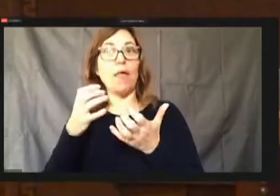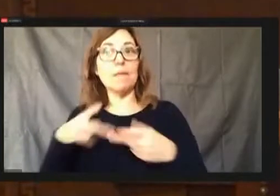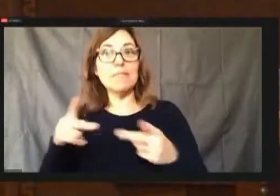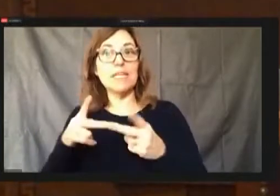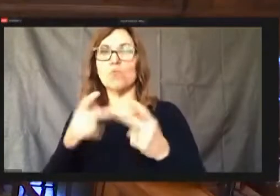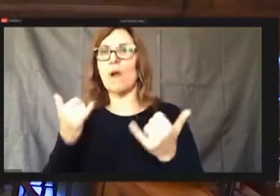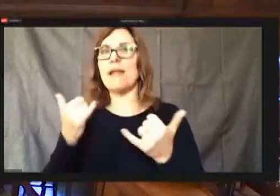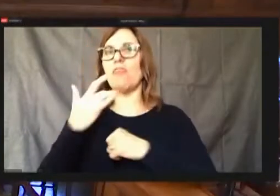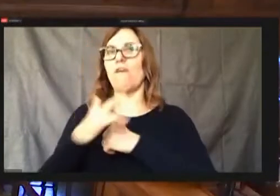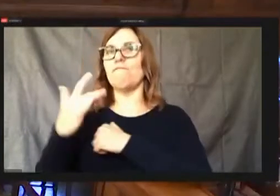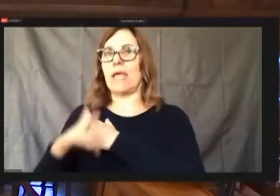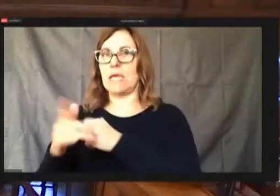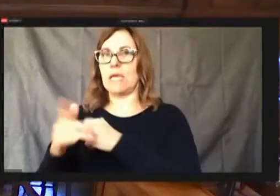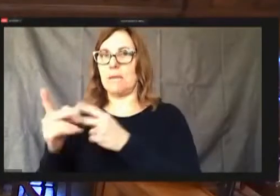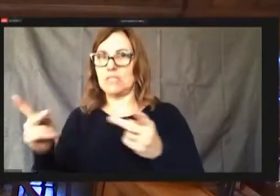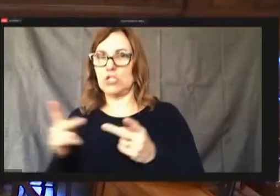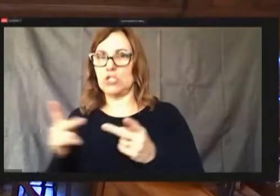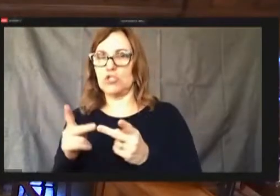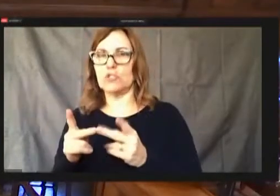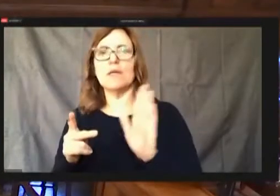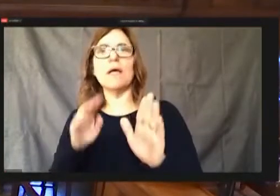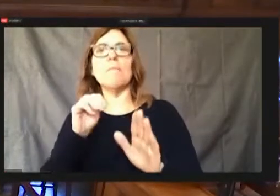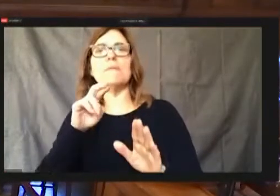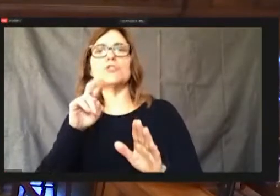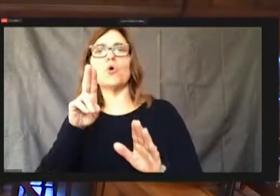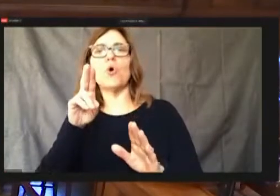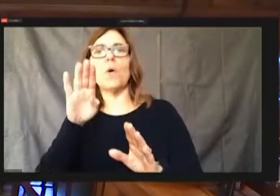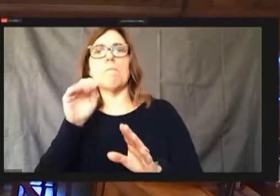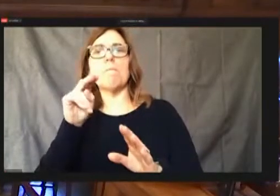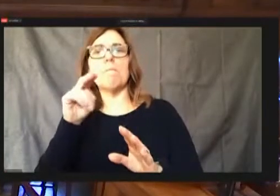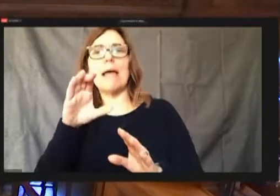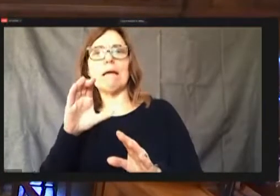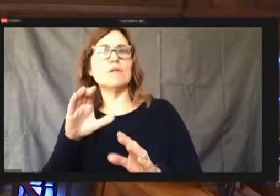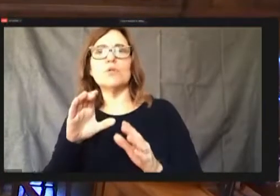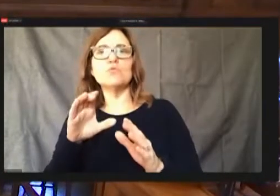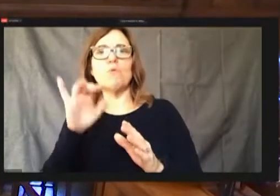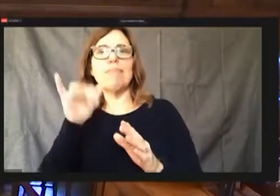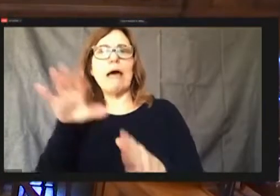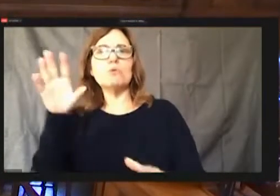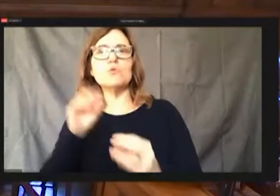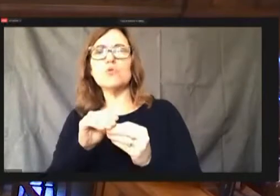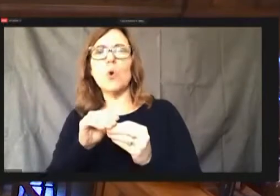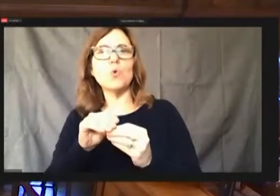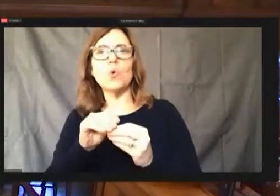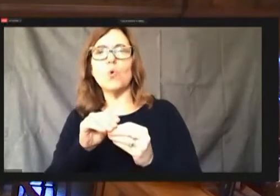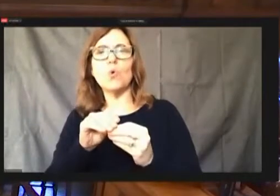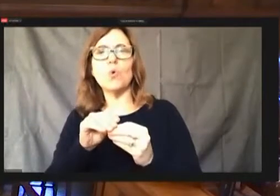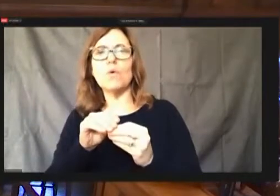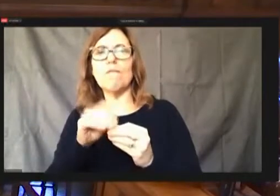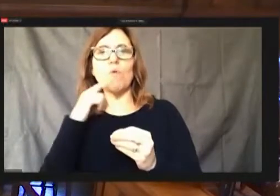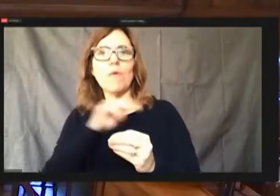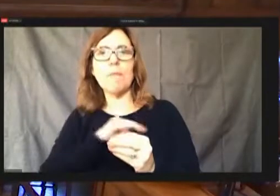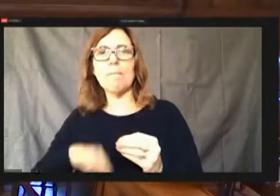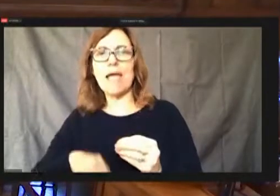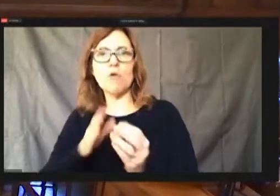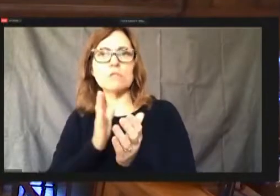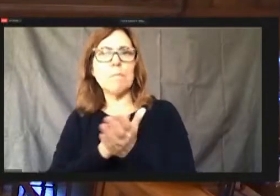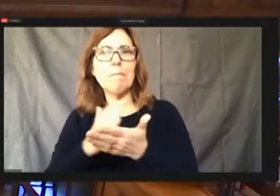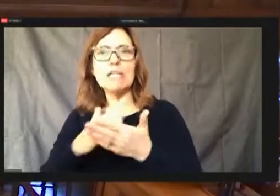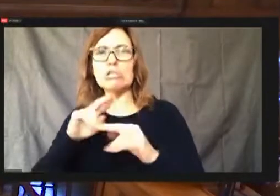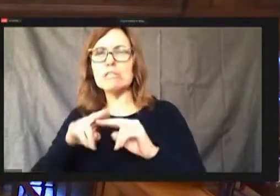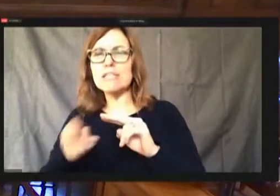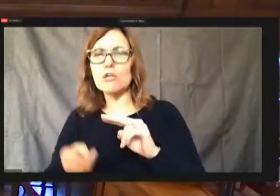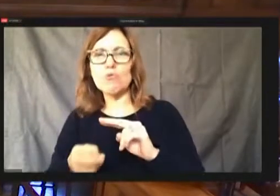Mr. Bennett How much does that total decrease to the mayor's budget, add up to, including